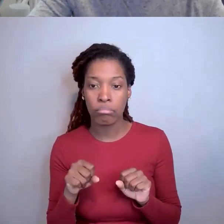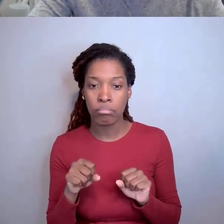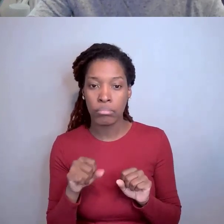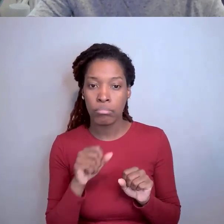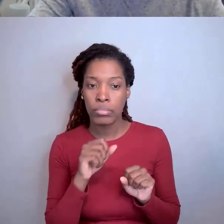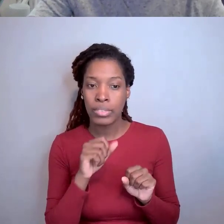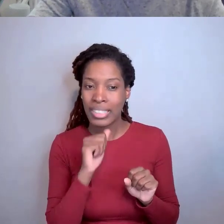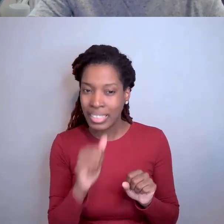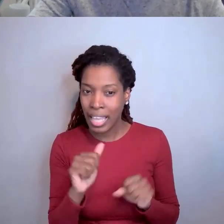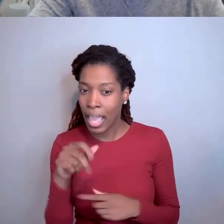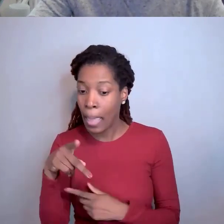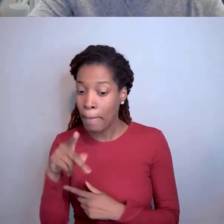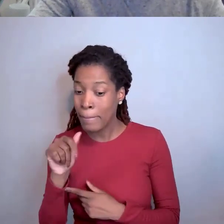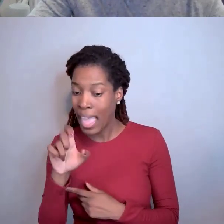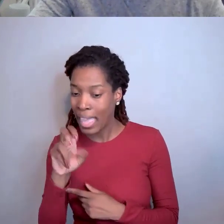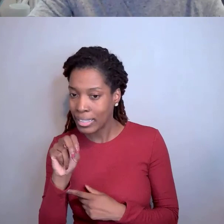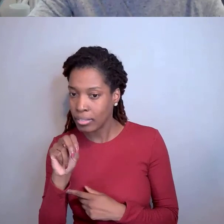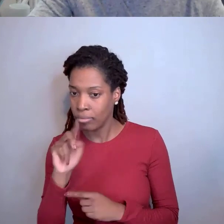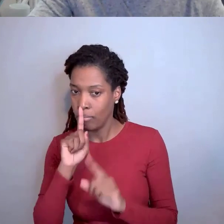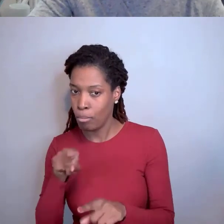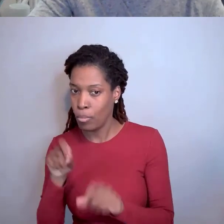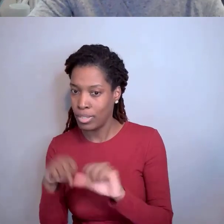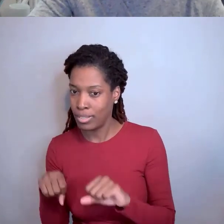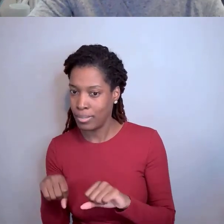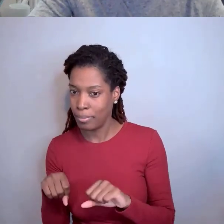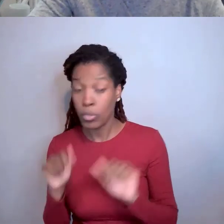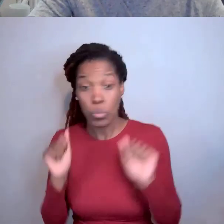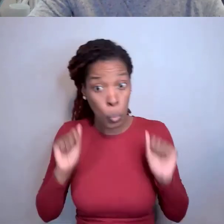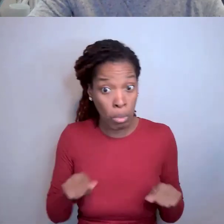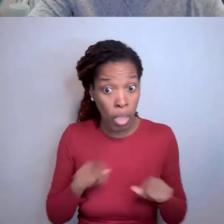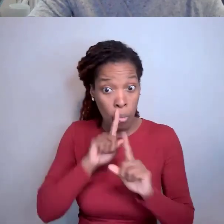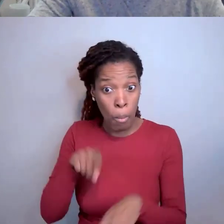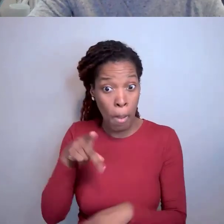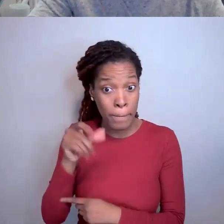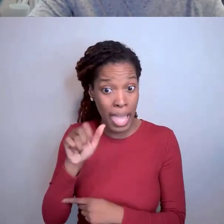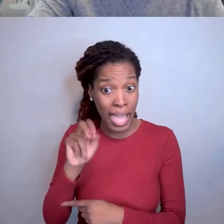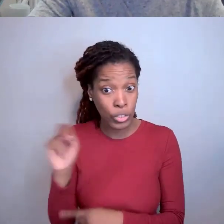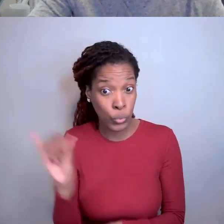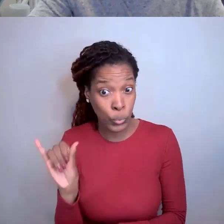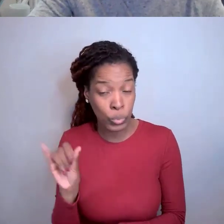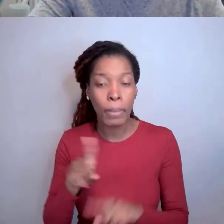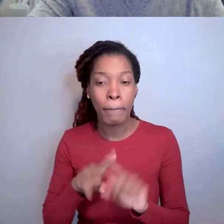You report patents too. But your obligations begin with the report of the invention.